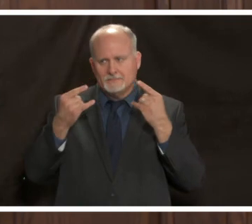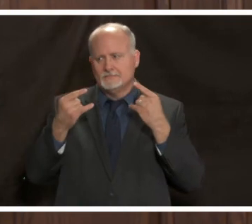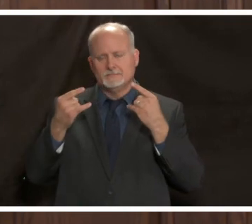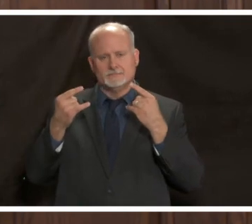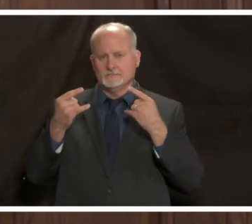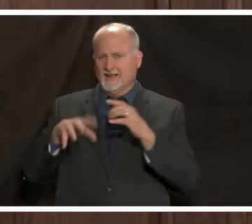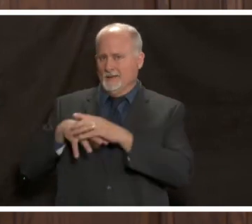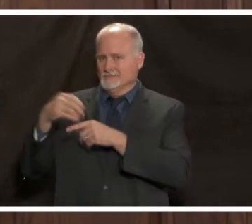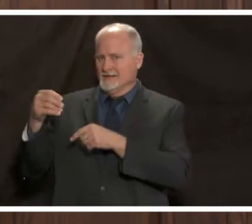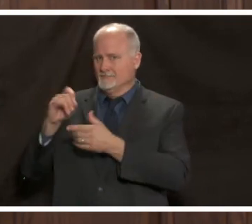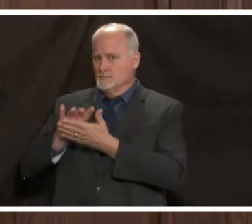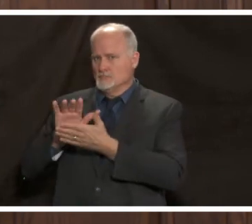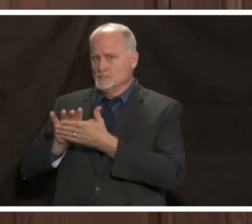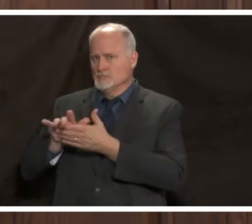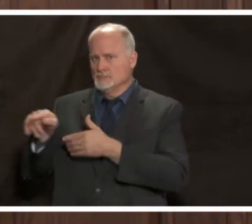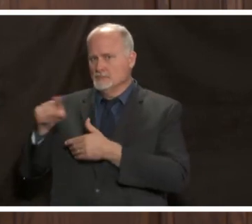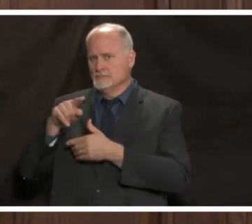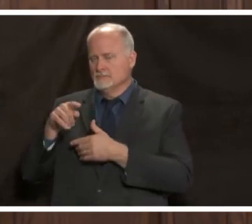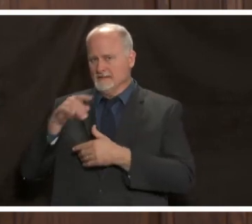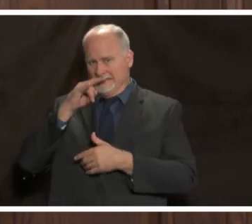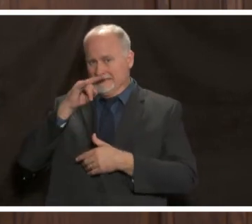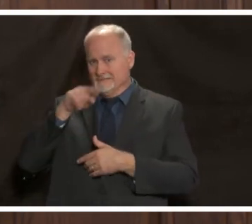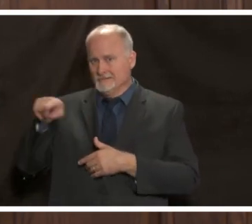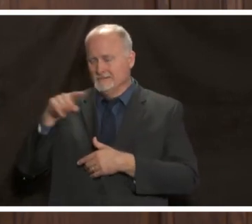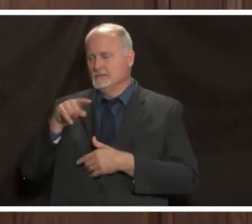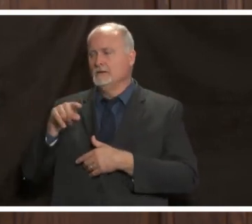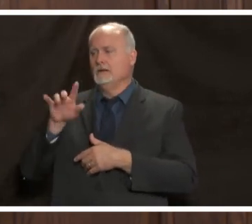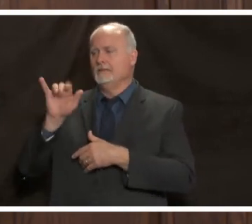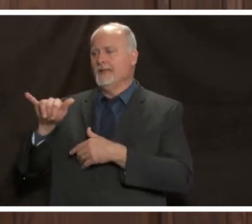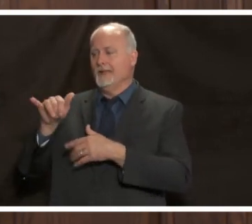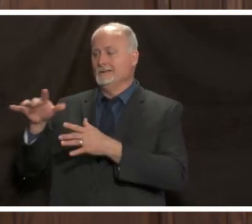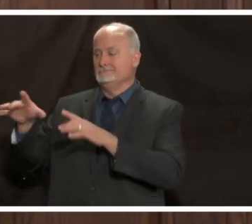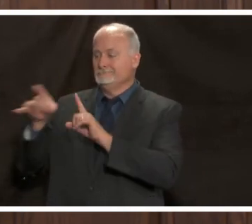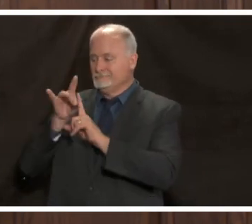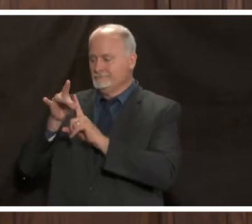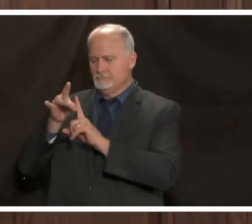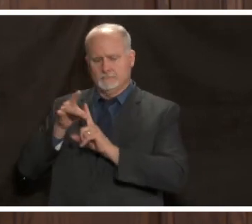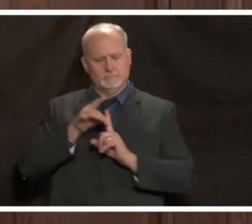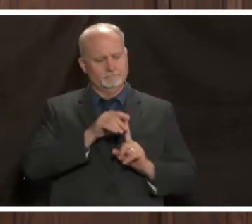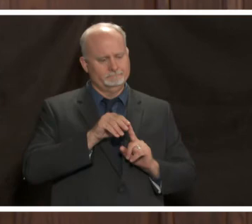that unfortunately ends up leading to other kids that are within that six feet getting